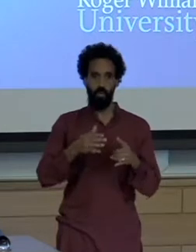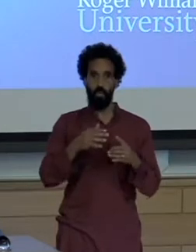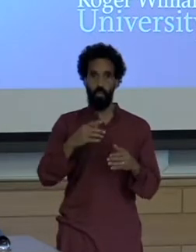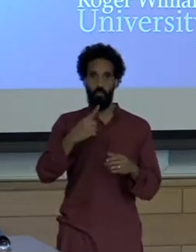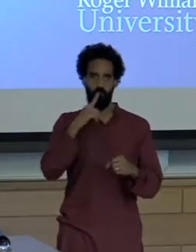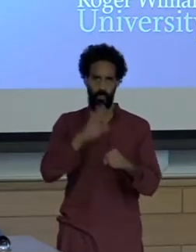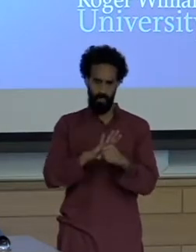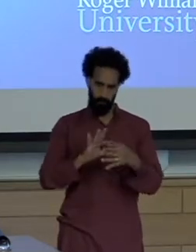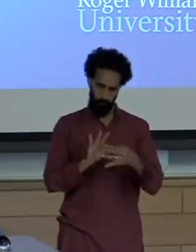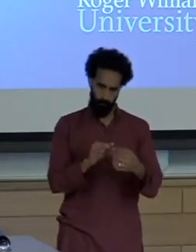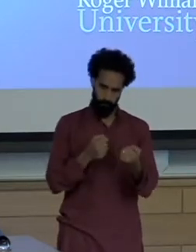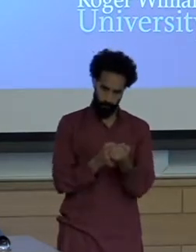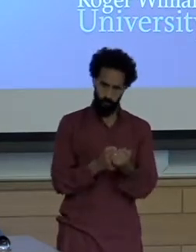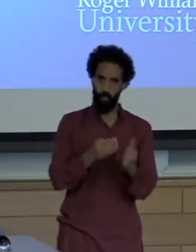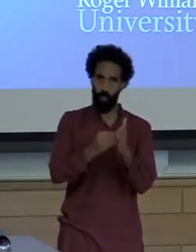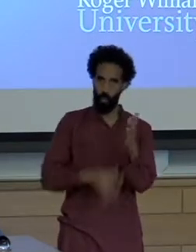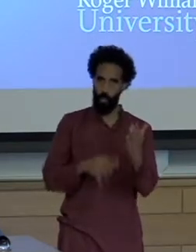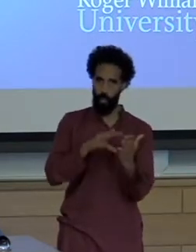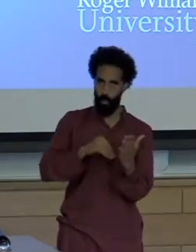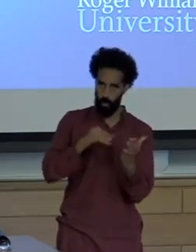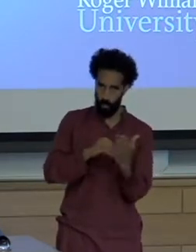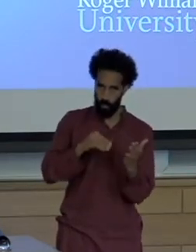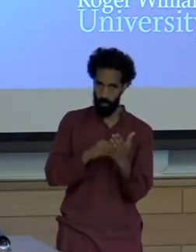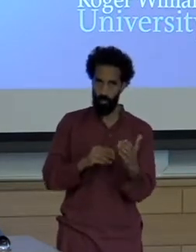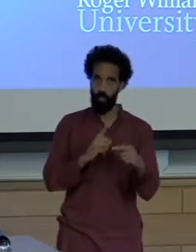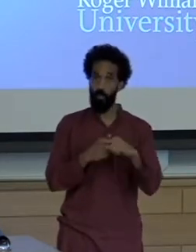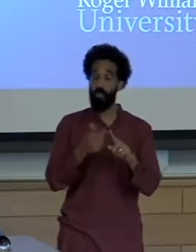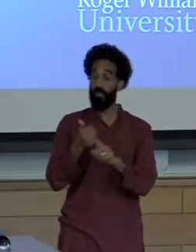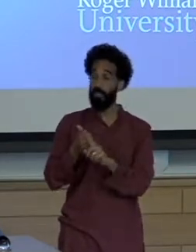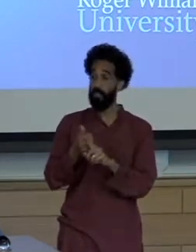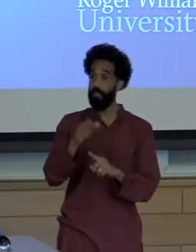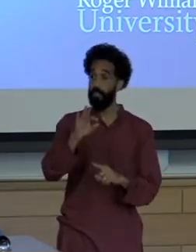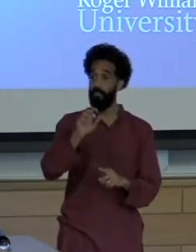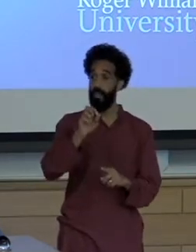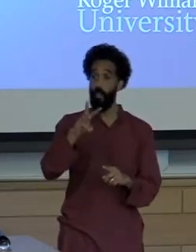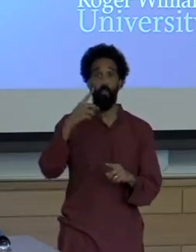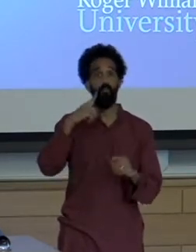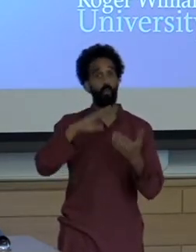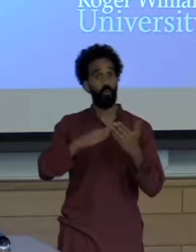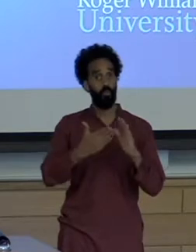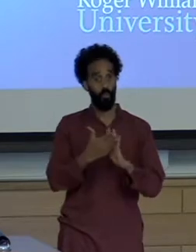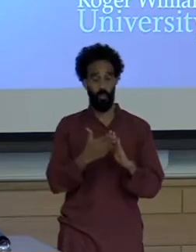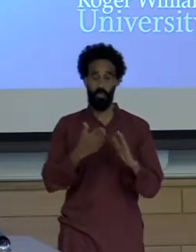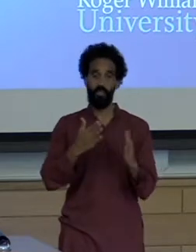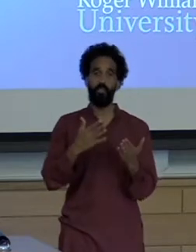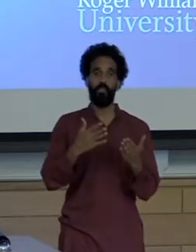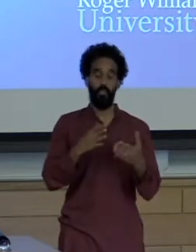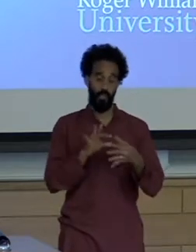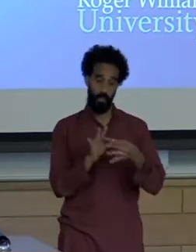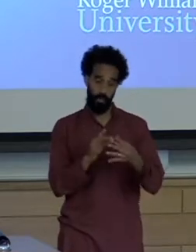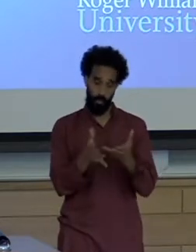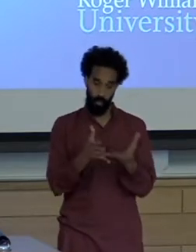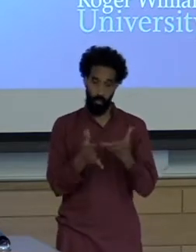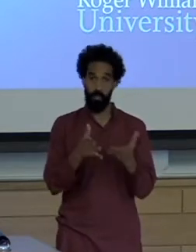2019 Hassenfeld faculty fellow for community engagement, and she is fluent in English, French, Portuguese